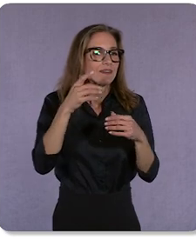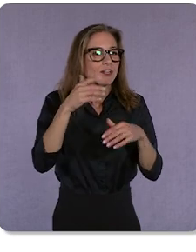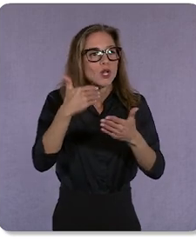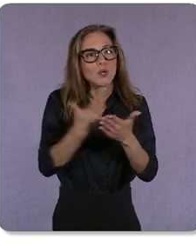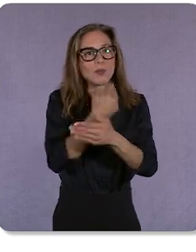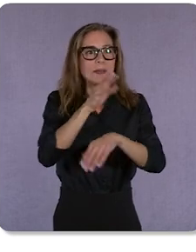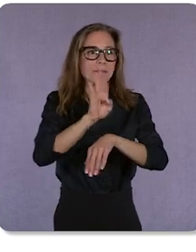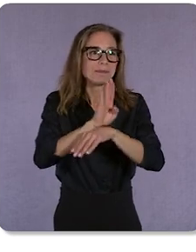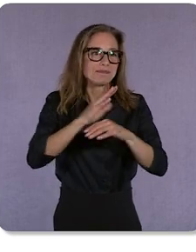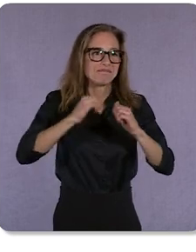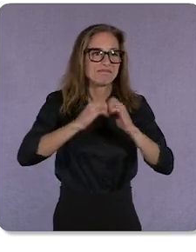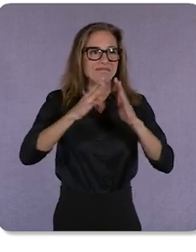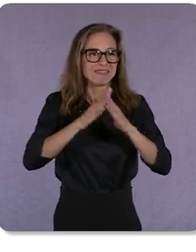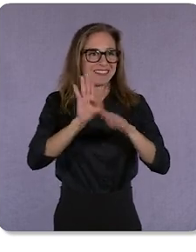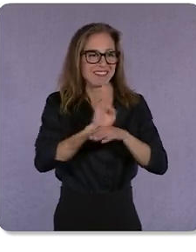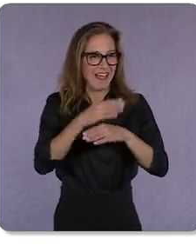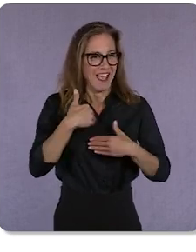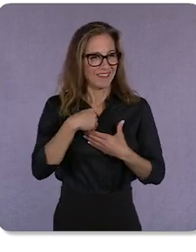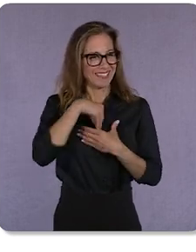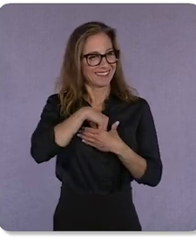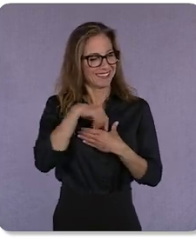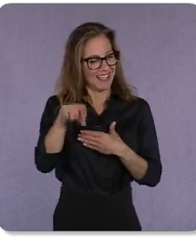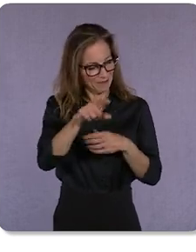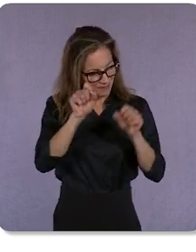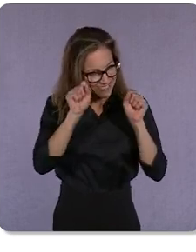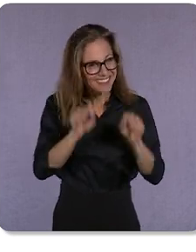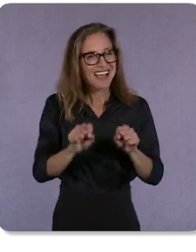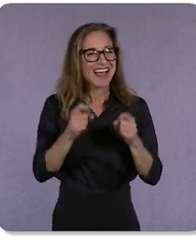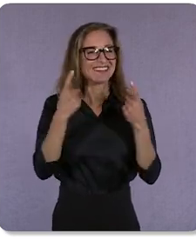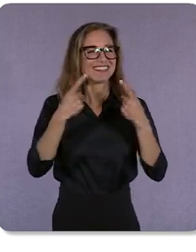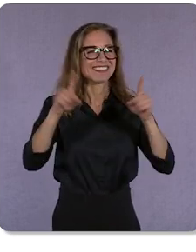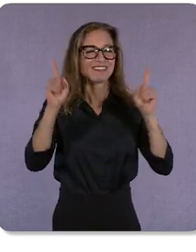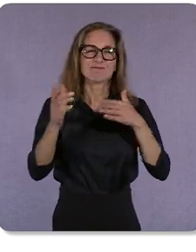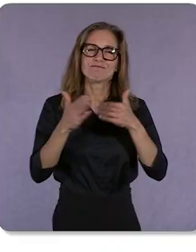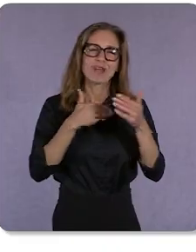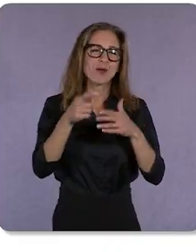you, you are ready to be successful at whatever it is that you want to do. So it's just a matter of